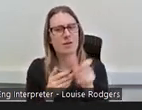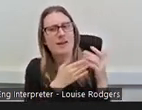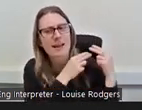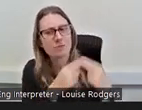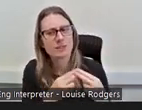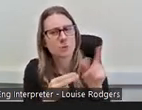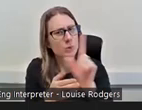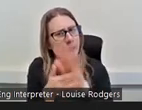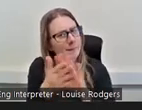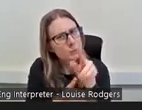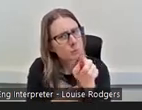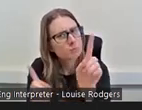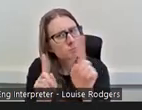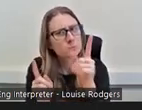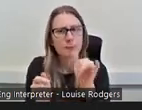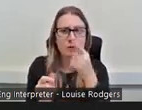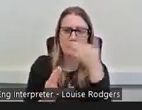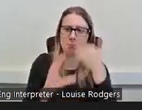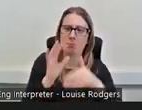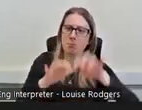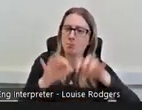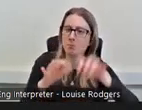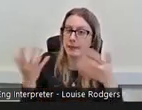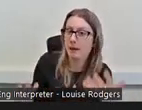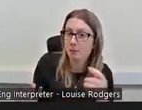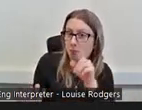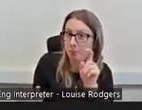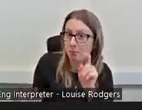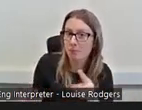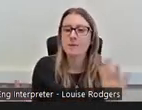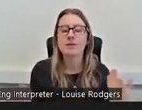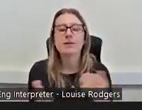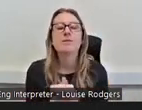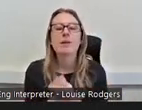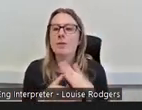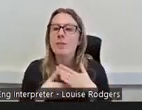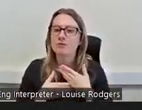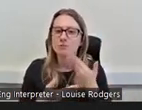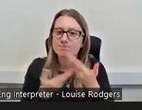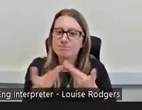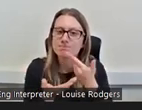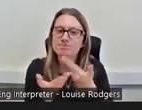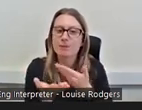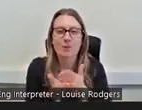pop in the chat box now. I would love to go through that and yeah, hope to chat soon.